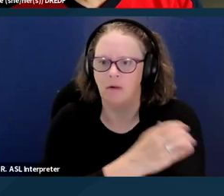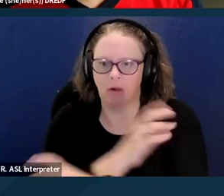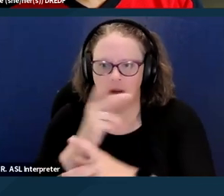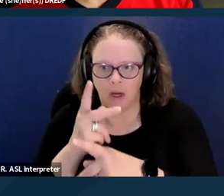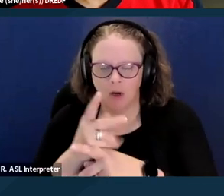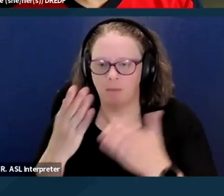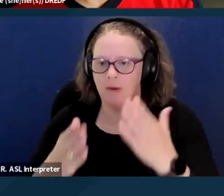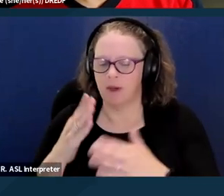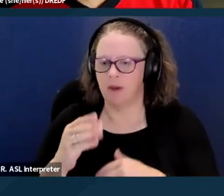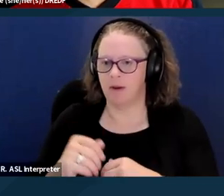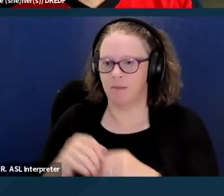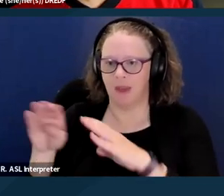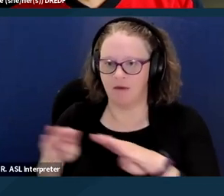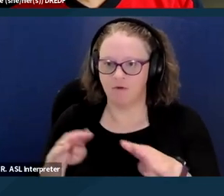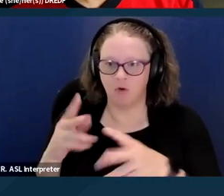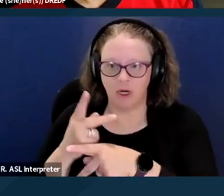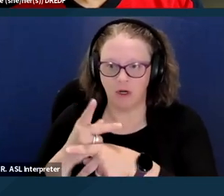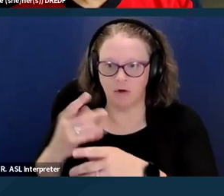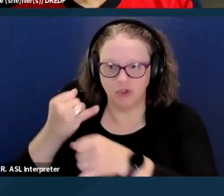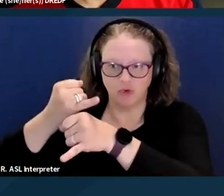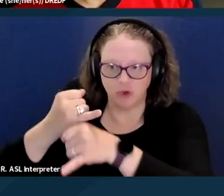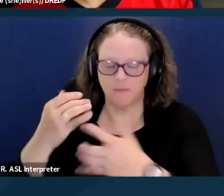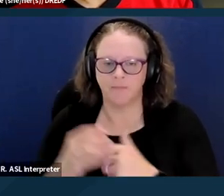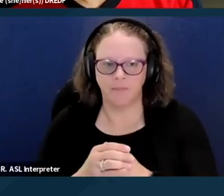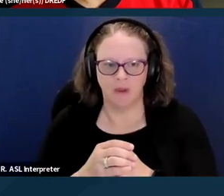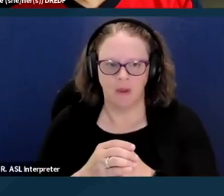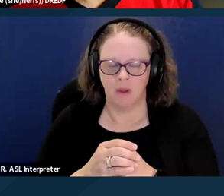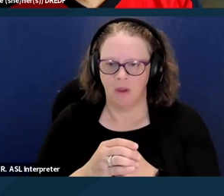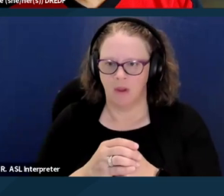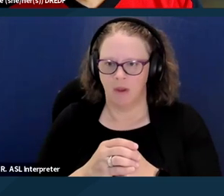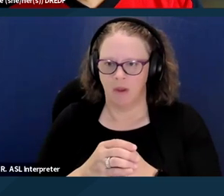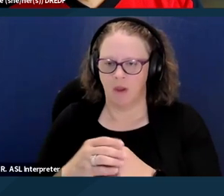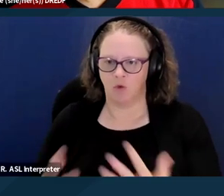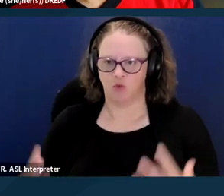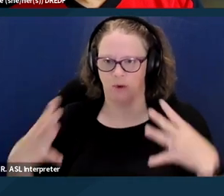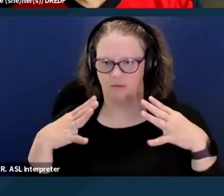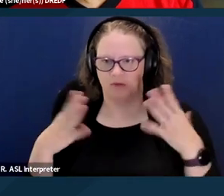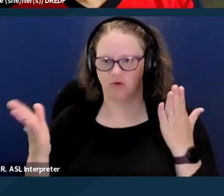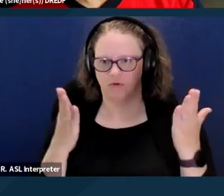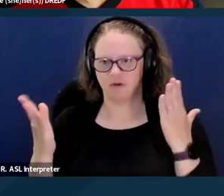Respite services are available on an hourly or daily or nightly basis